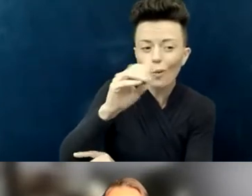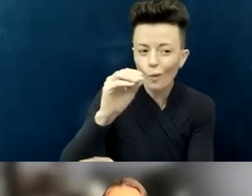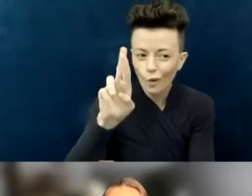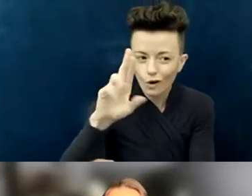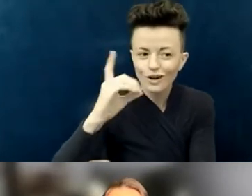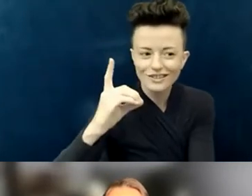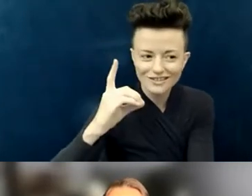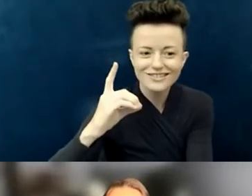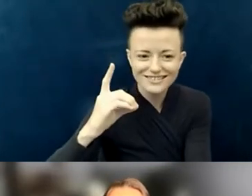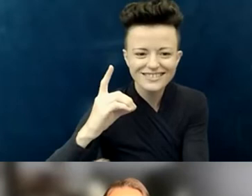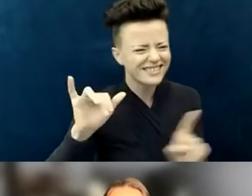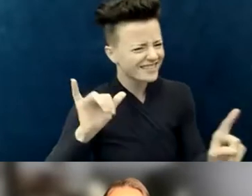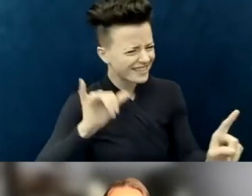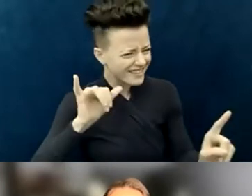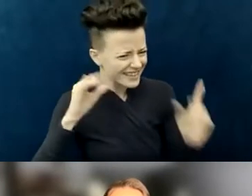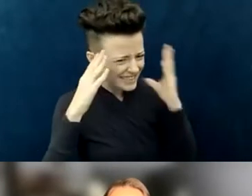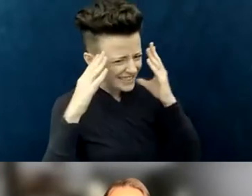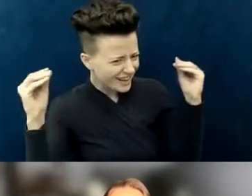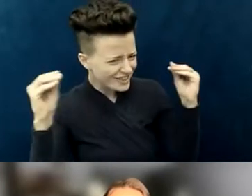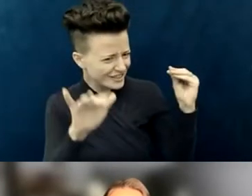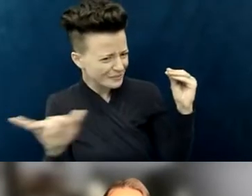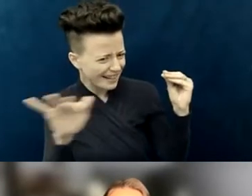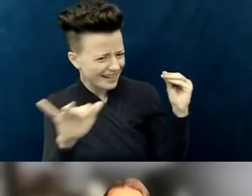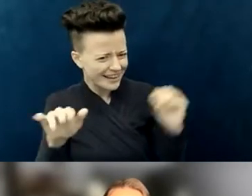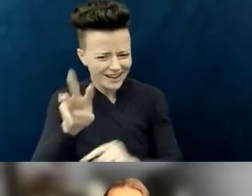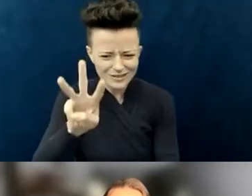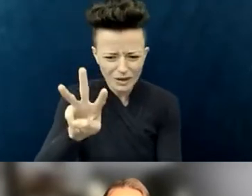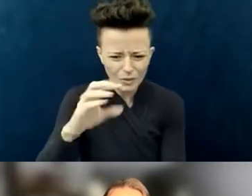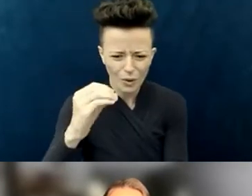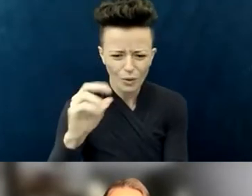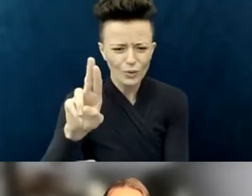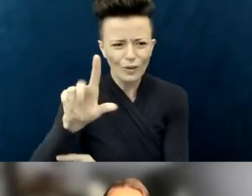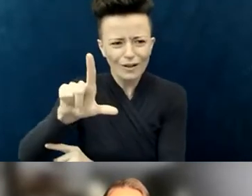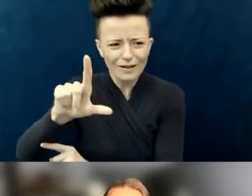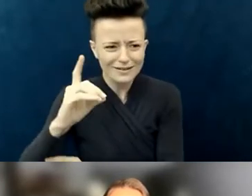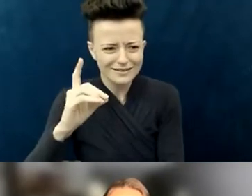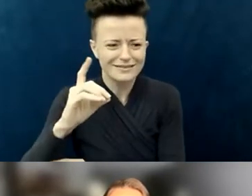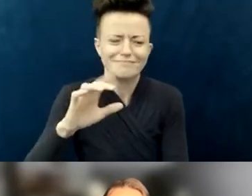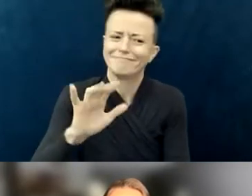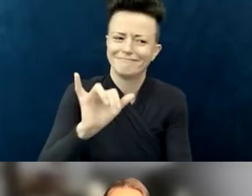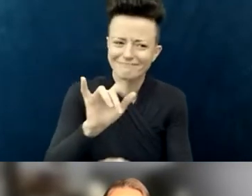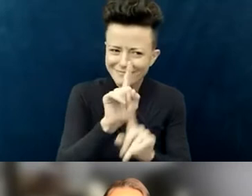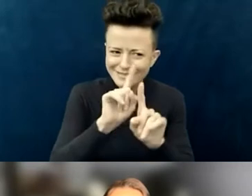You Dutch spelling there, friend! Dave, we're actually going to start with you.